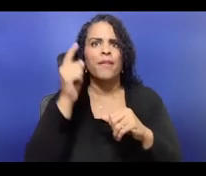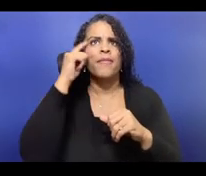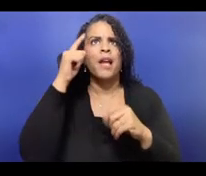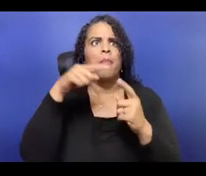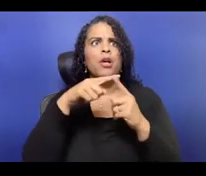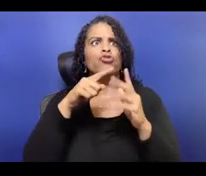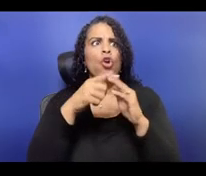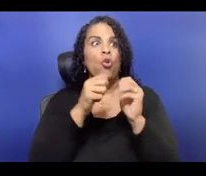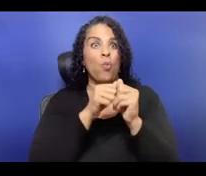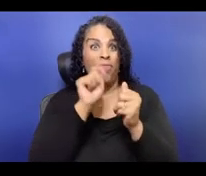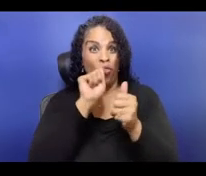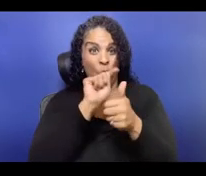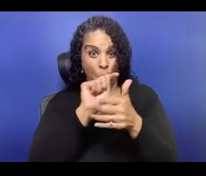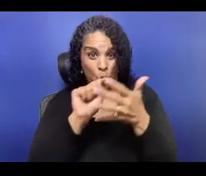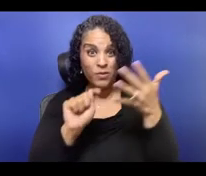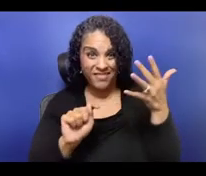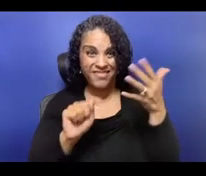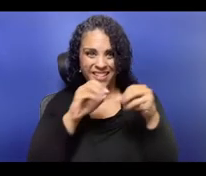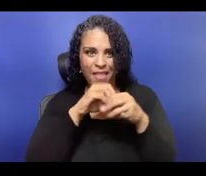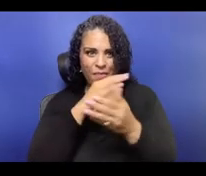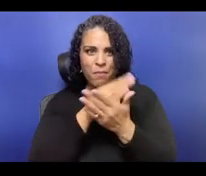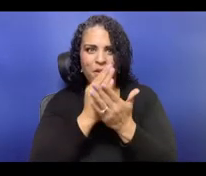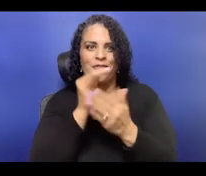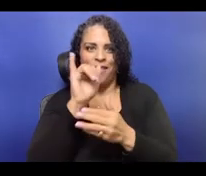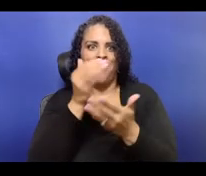I'm temporarily visiting my parents in Washington, DC.